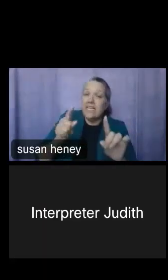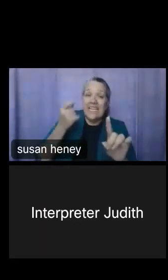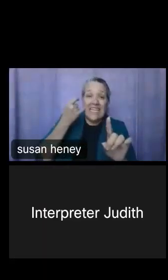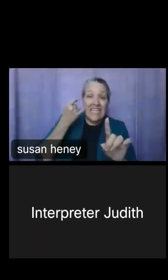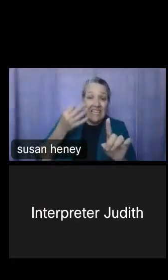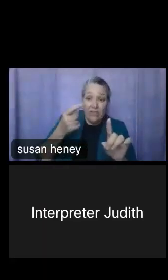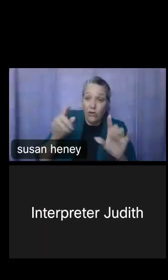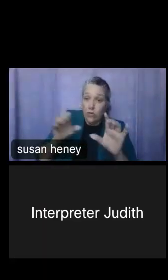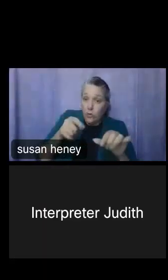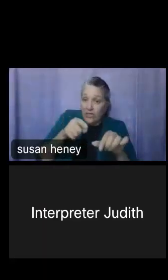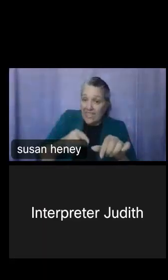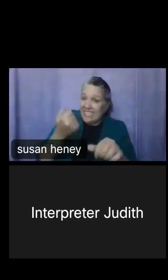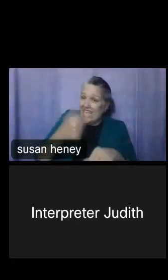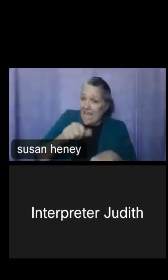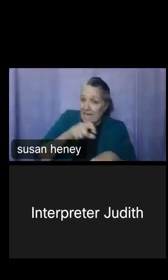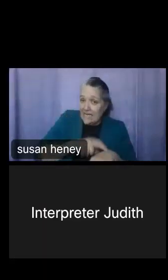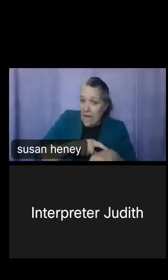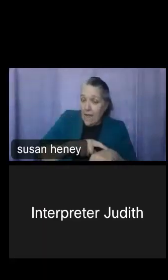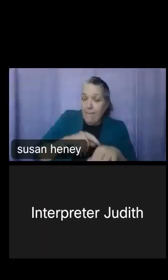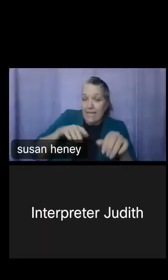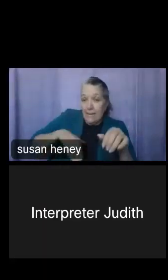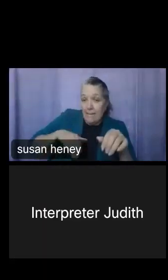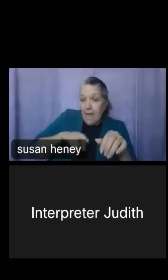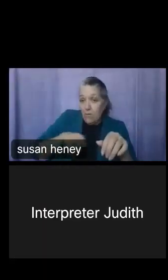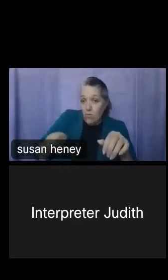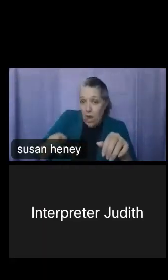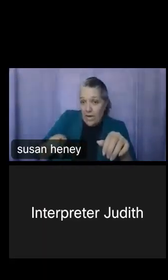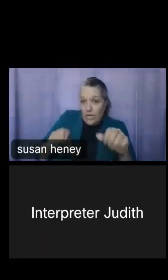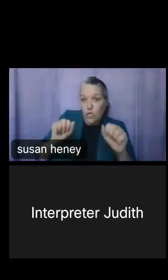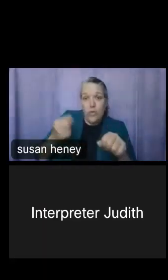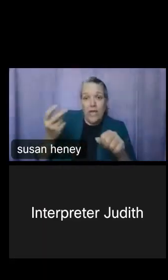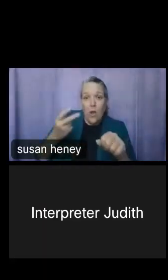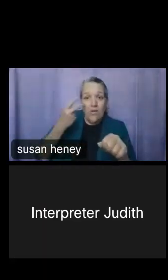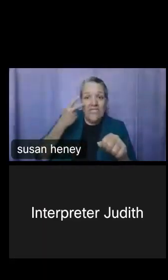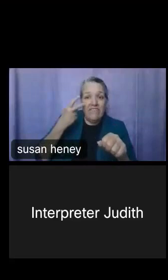this, in the bottom right-hand corner, you can always view table and you could always